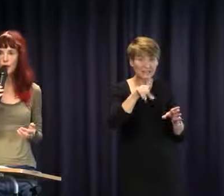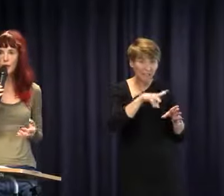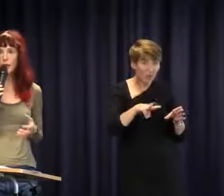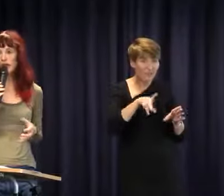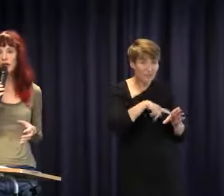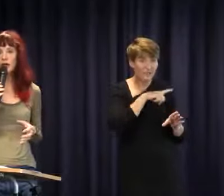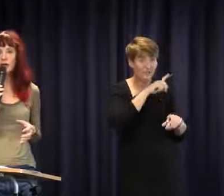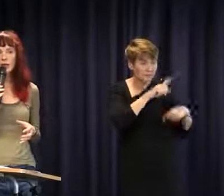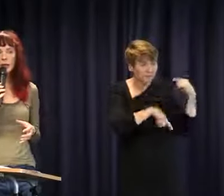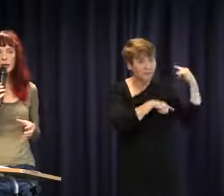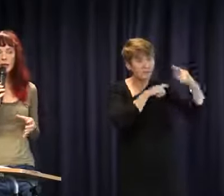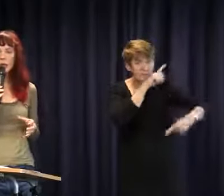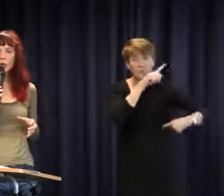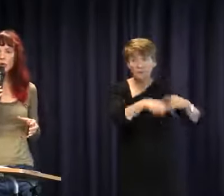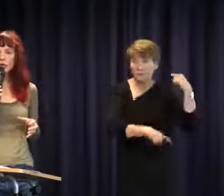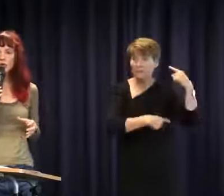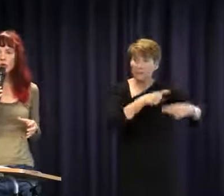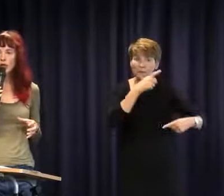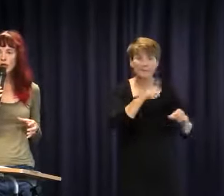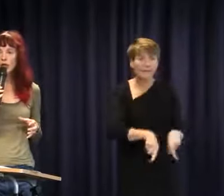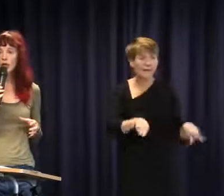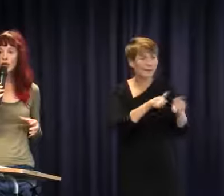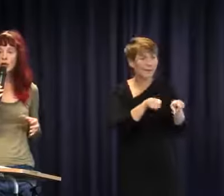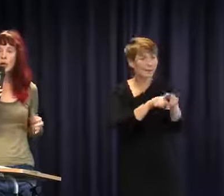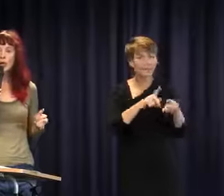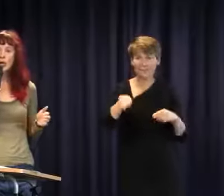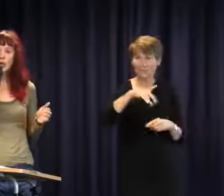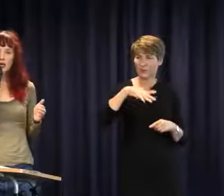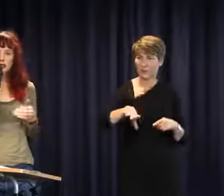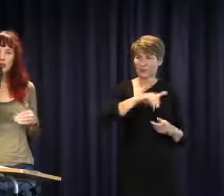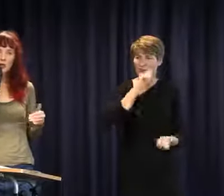we recognise that if we want things to change we're going to have to do it ourselves and